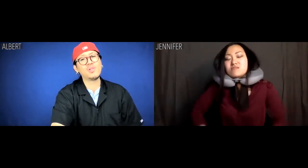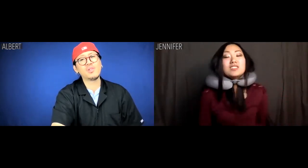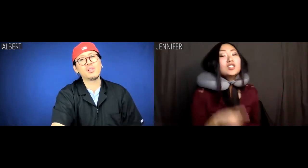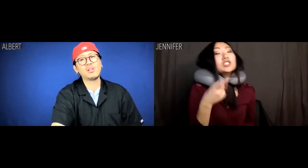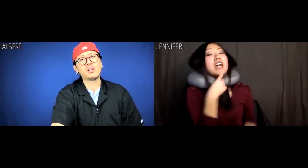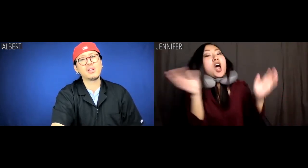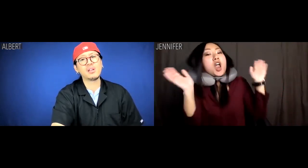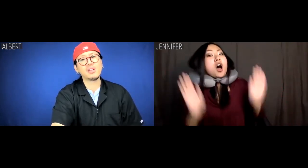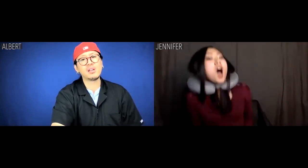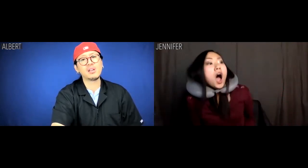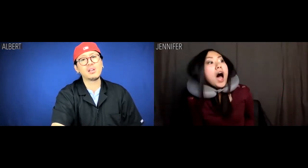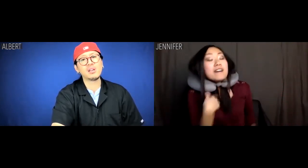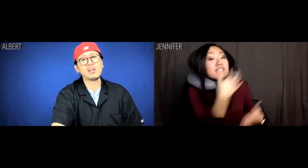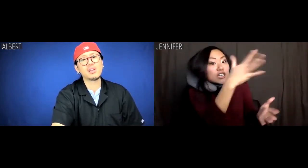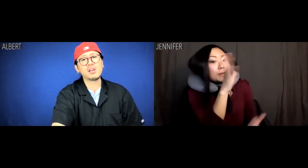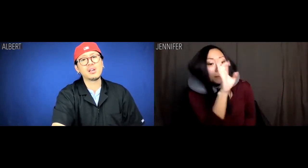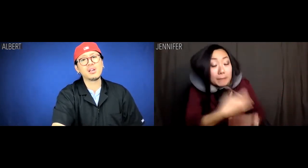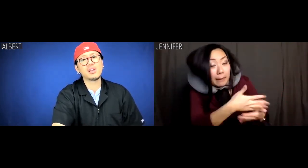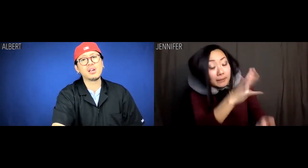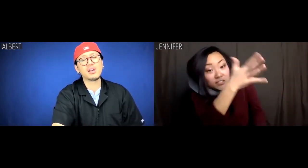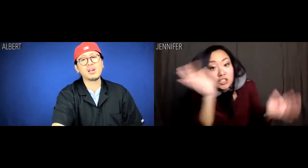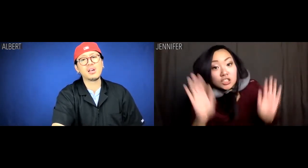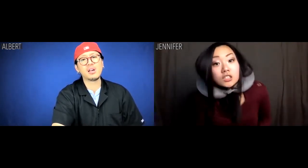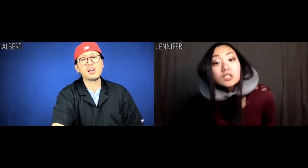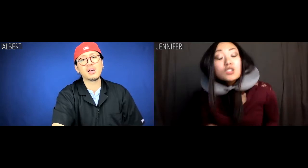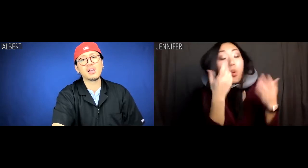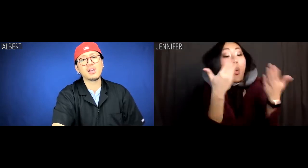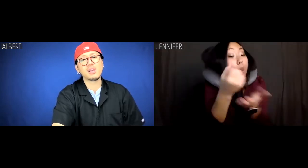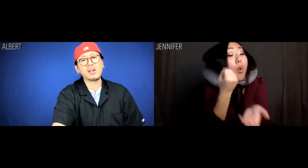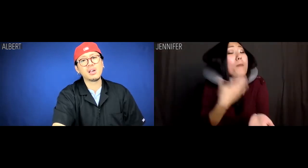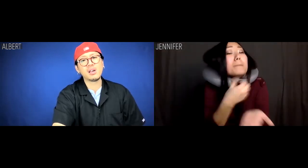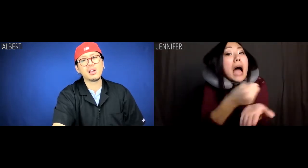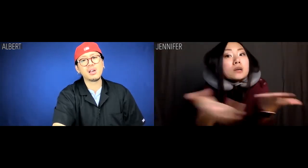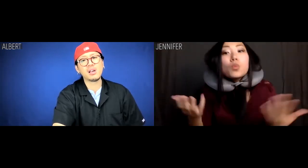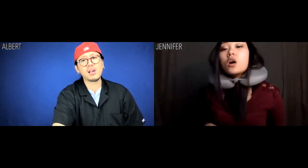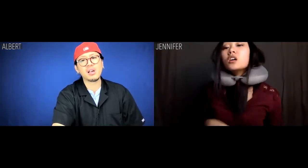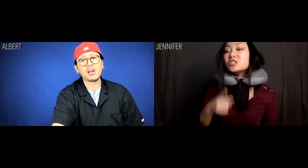And then I said, you're being a goddamn baby, just hold my passport.